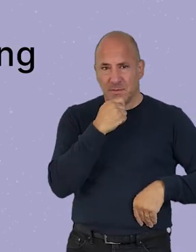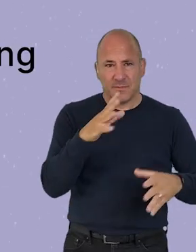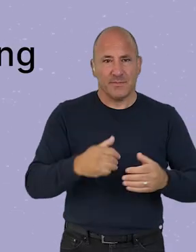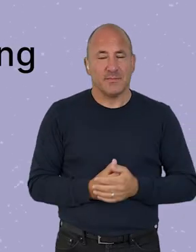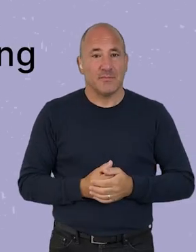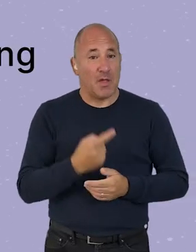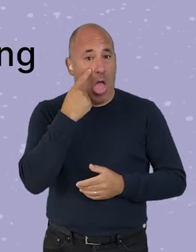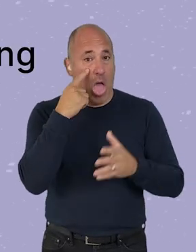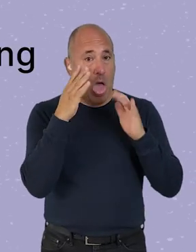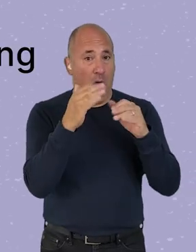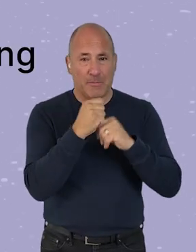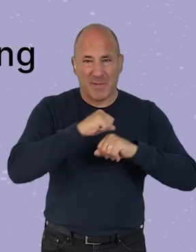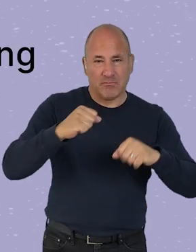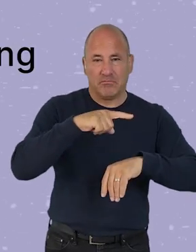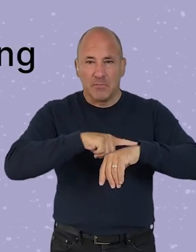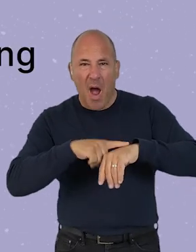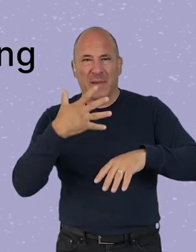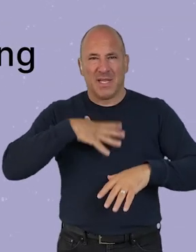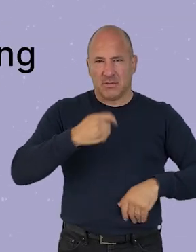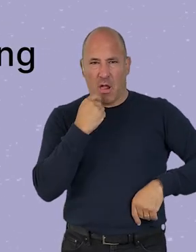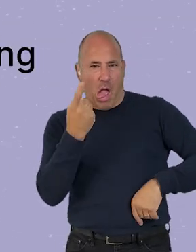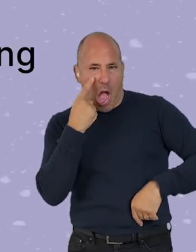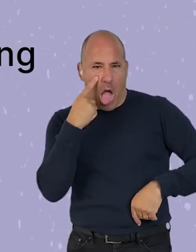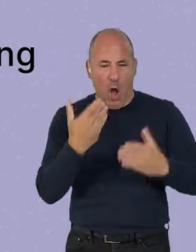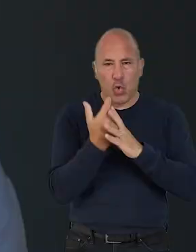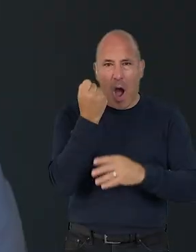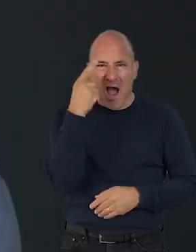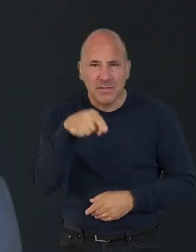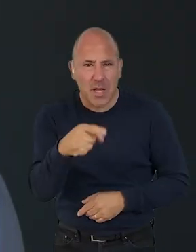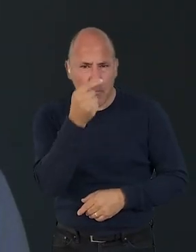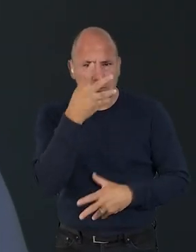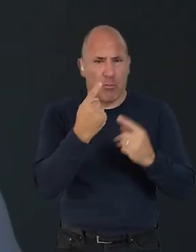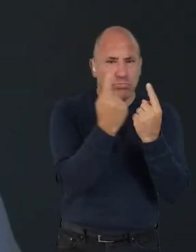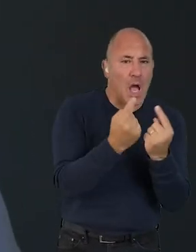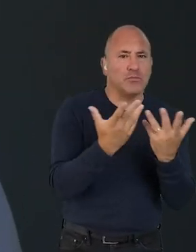Or Testing, space and time for trying and testing a new sustainable idea, product,